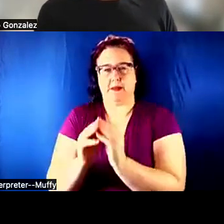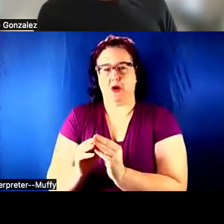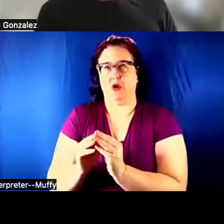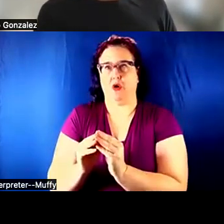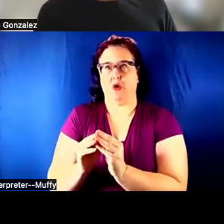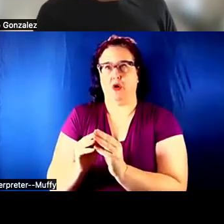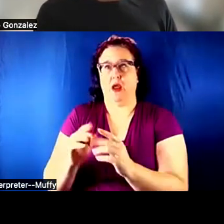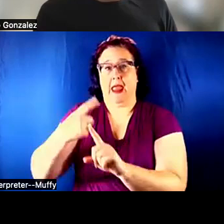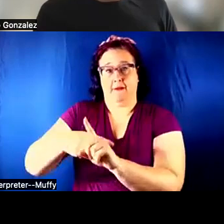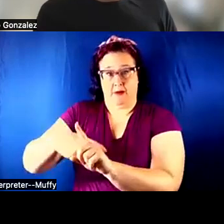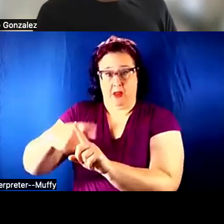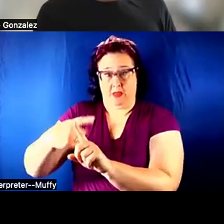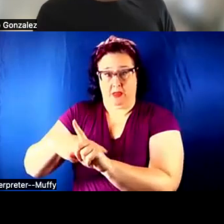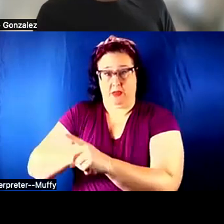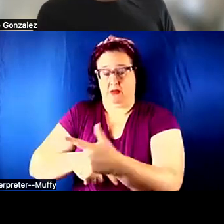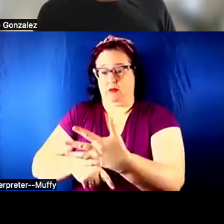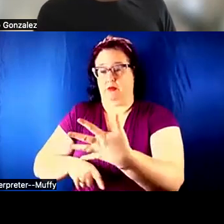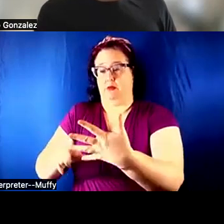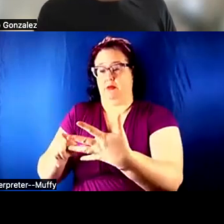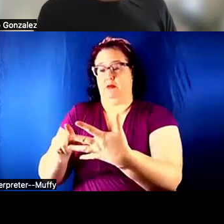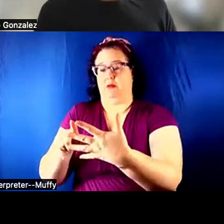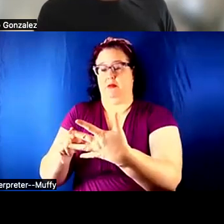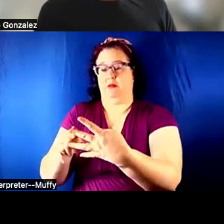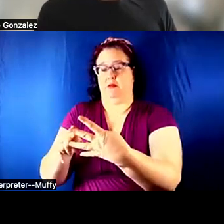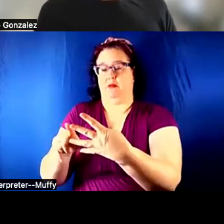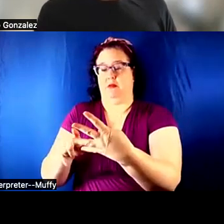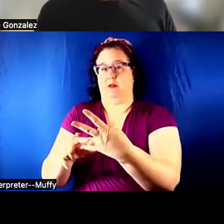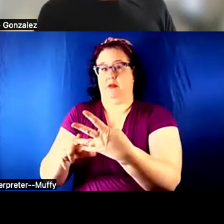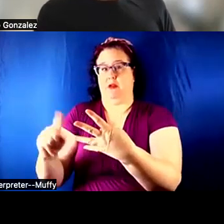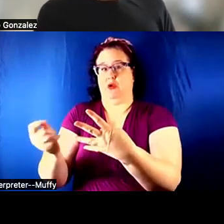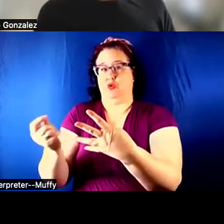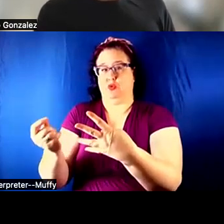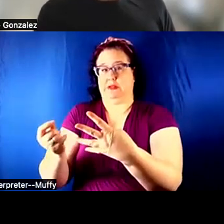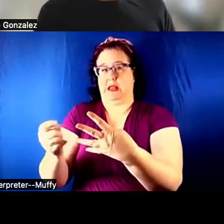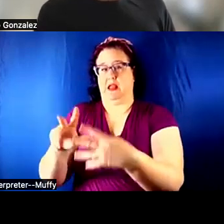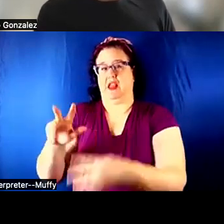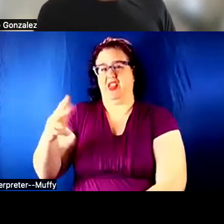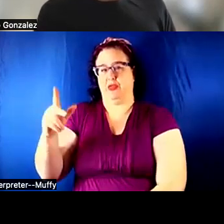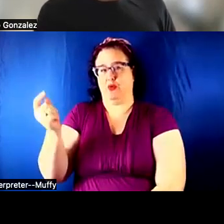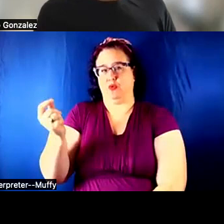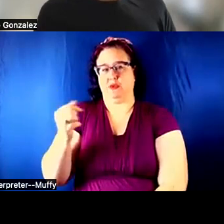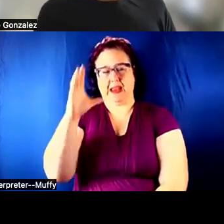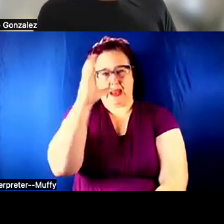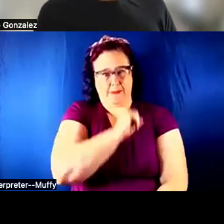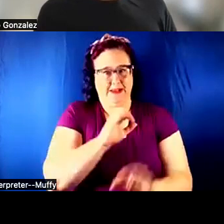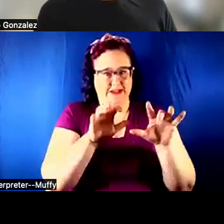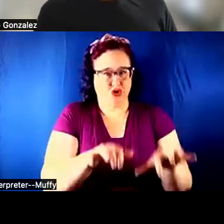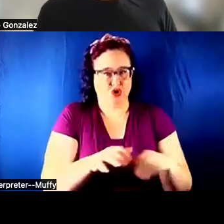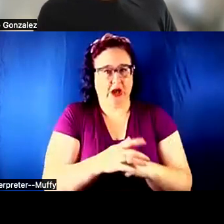OH, GOOD. I MISSED THE CHAT IN THIS WHERE ARE YOU GOING TO POST IT?